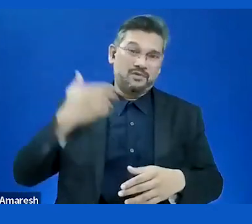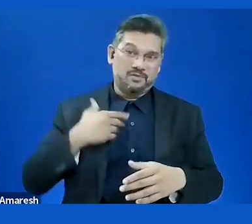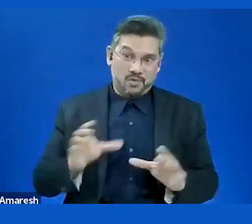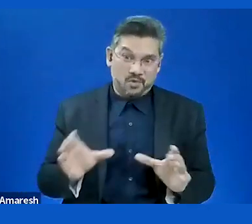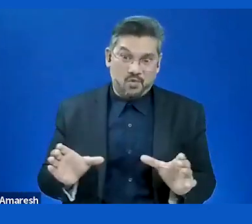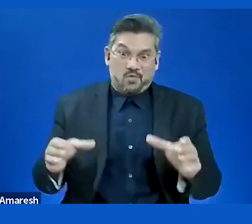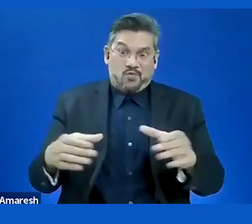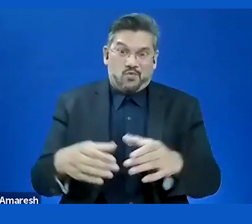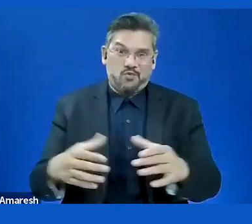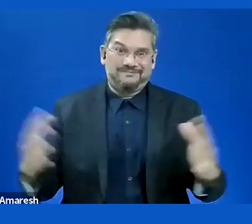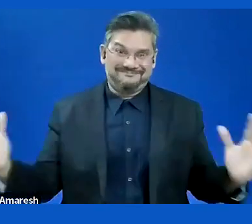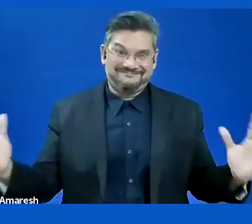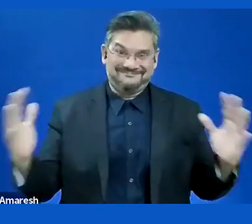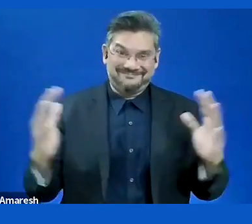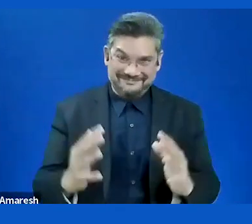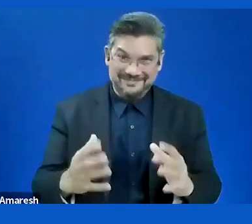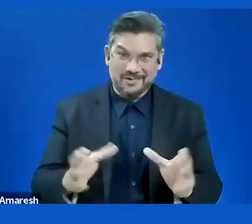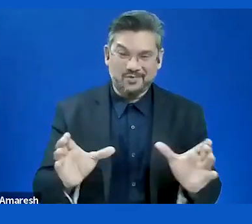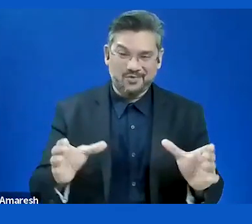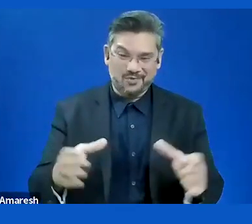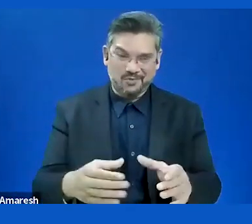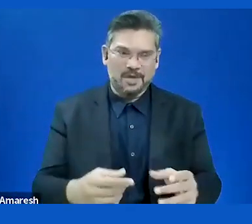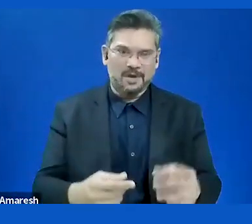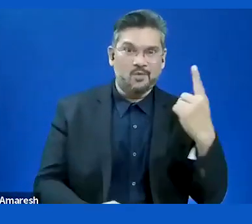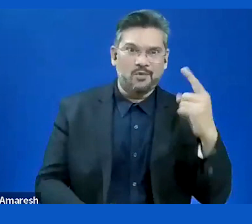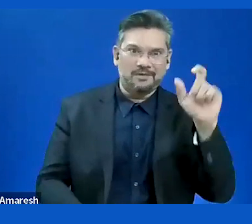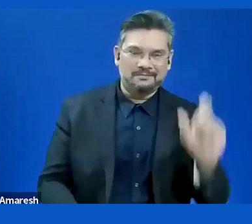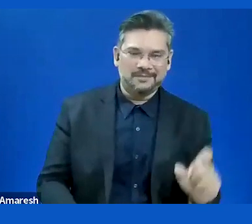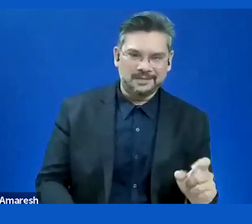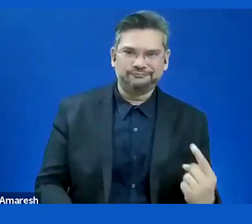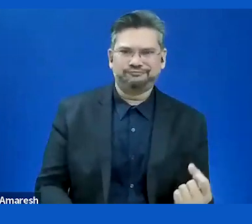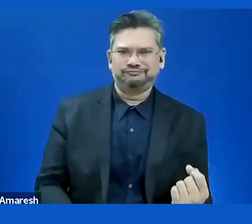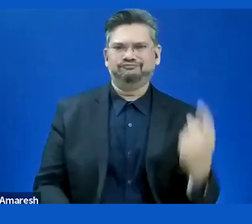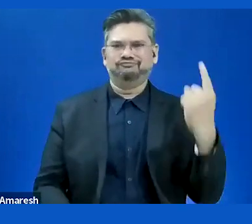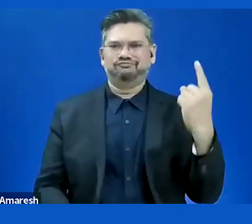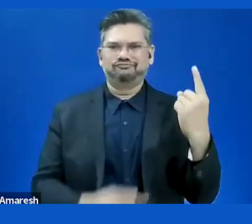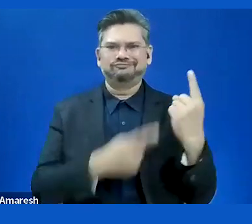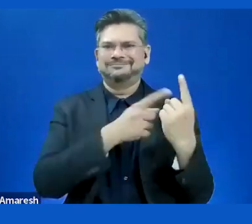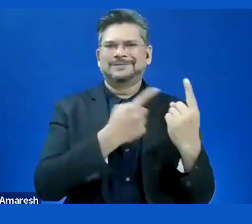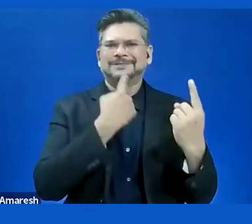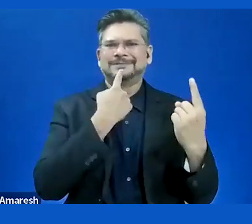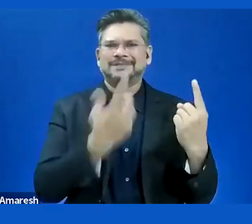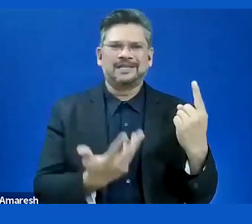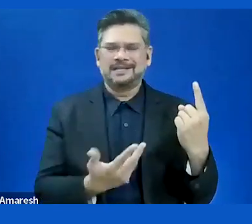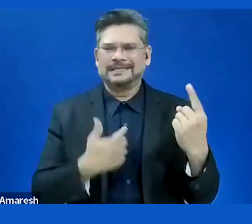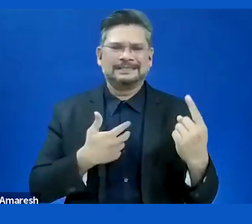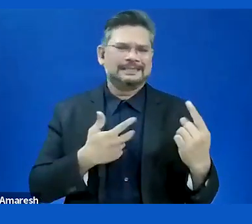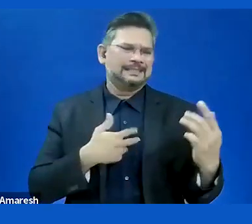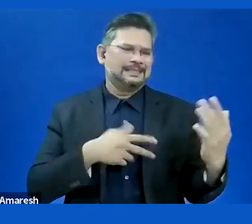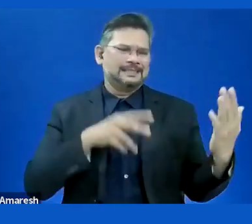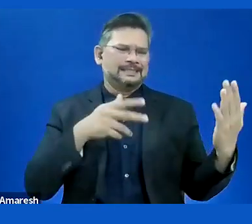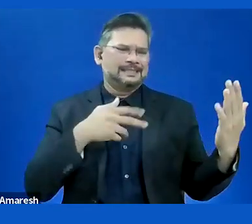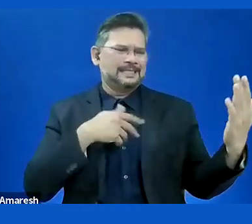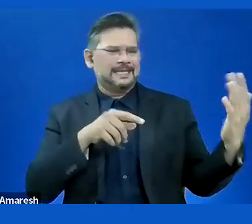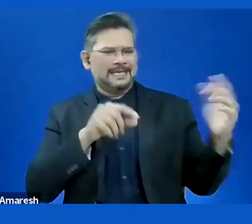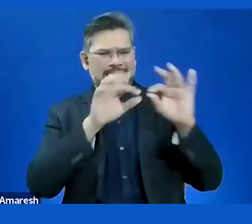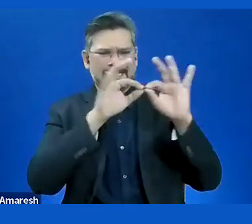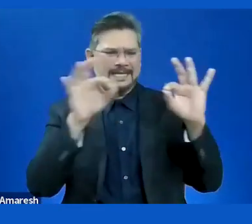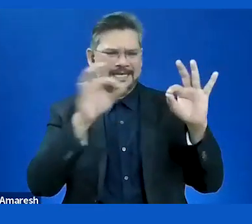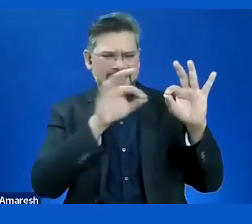well, one person he said, I can't. I can't read a text if I see a link in it. I can't read a